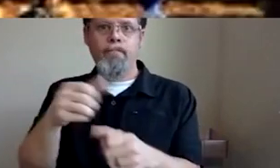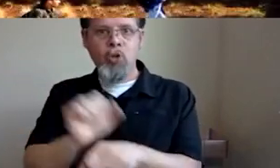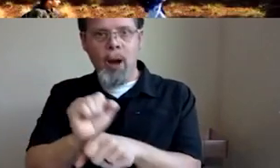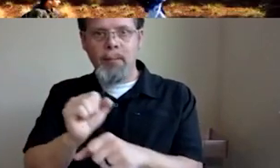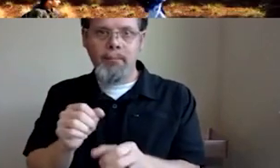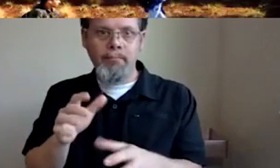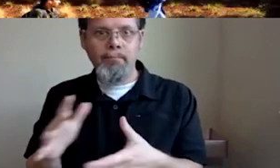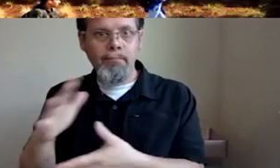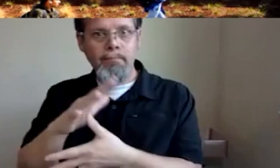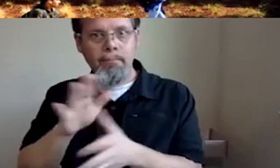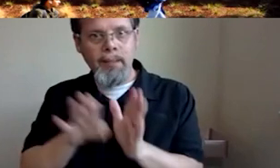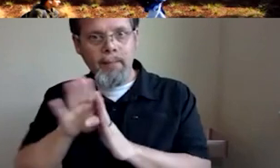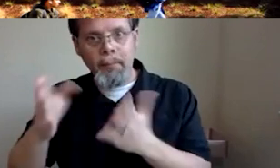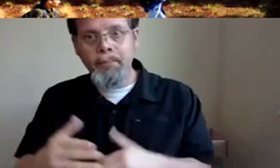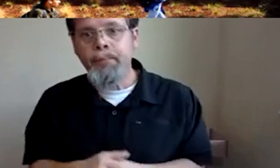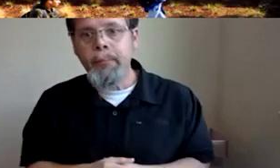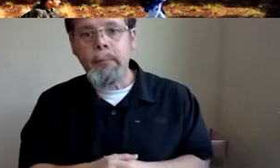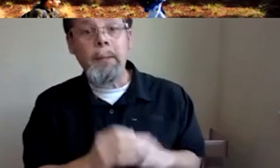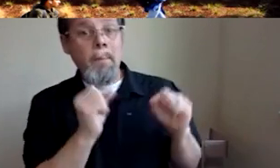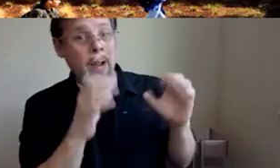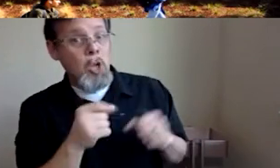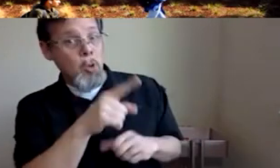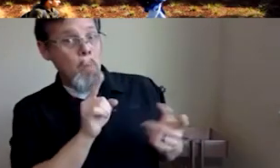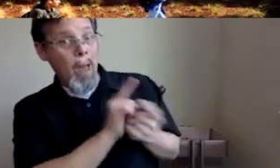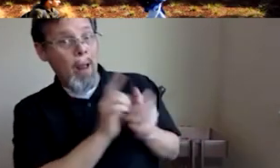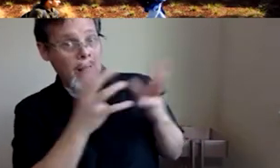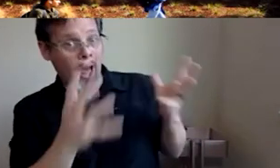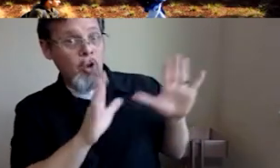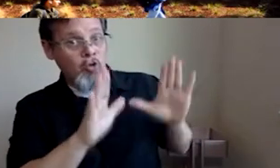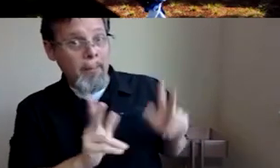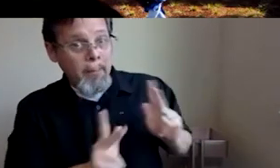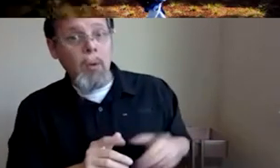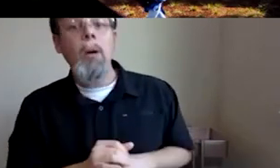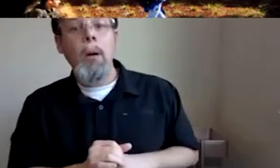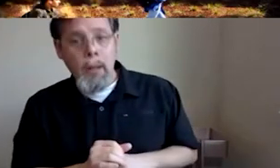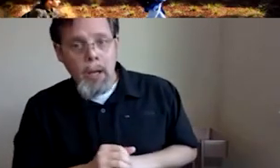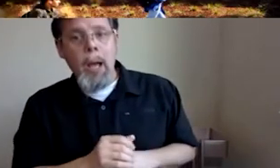That's amazing. Bet a lot of really great people at your now, did you get in because of your